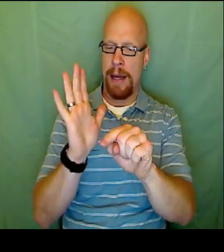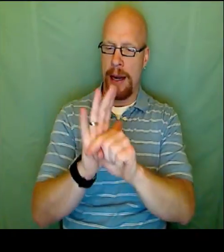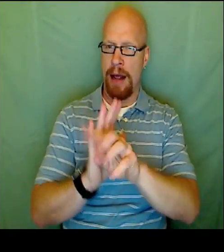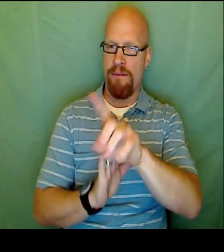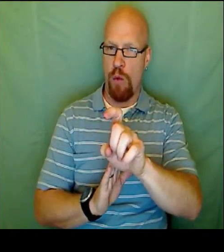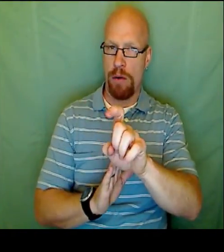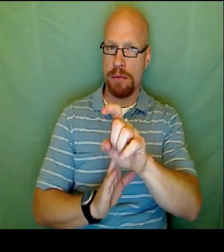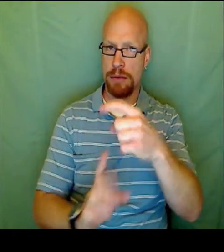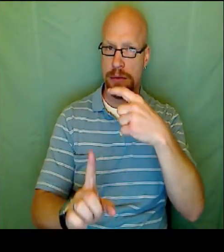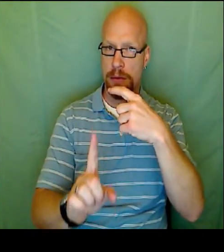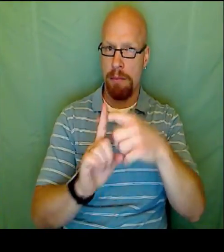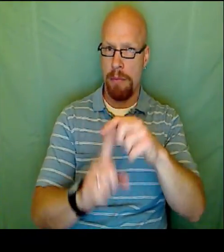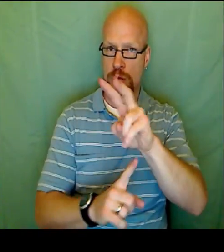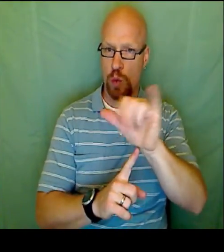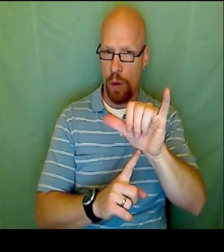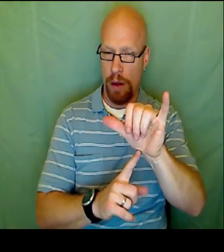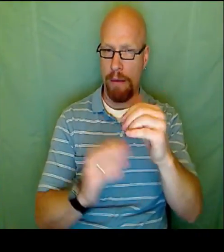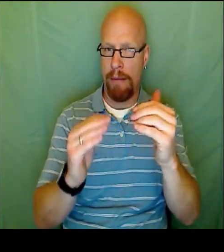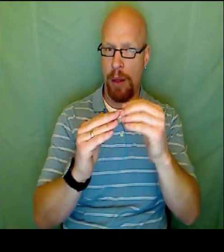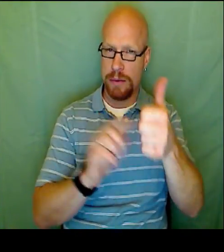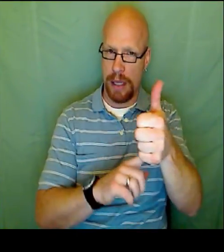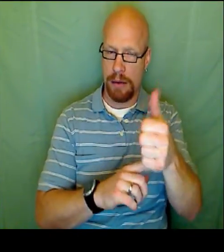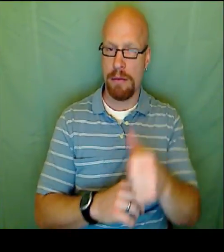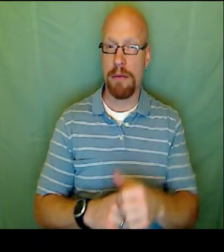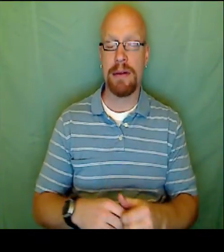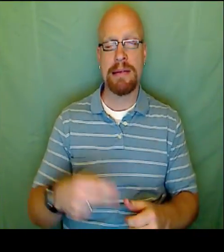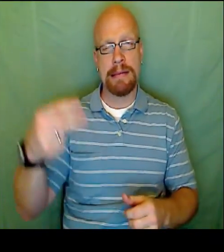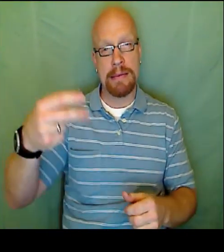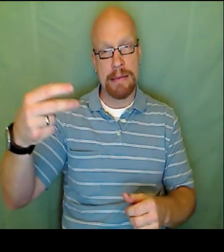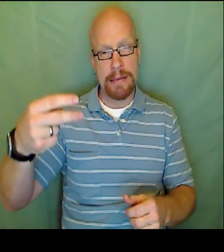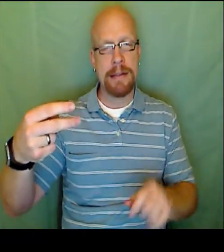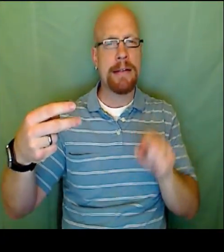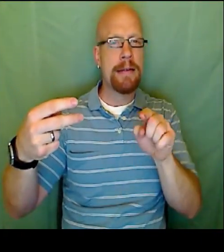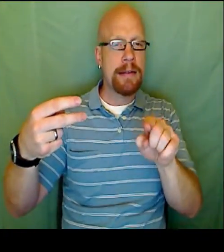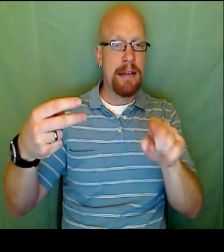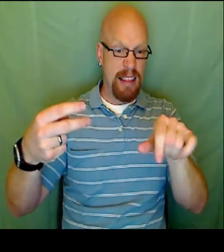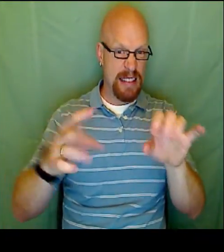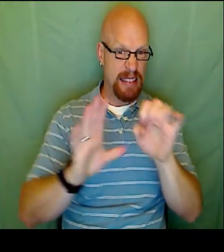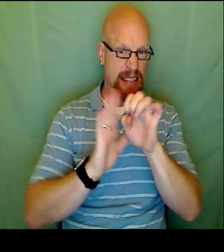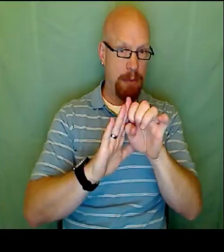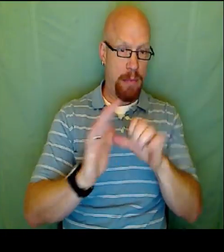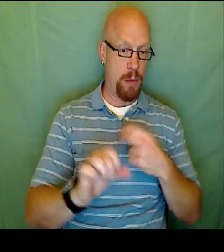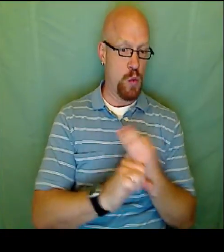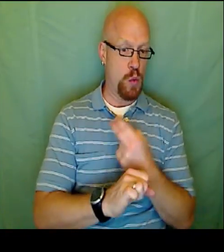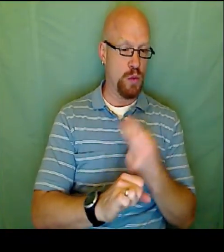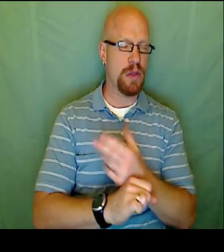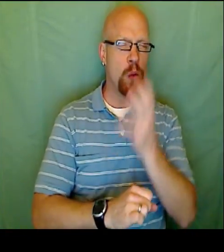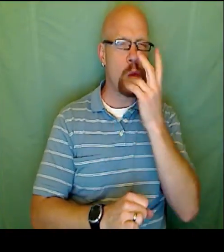to isolate Y. Second one would be negative four X plus two Y equals ten.